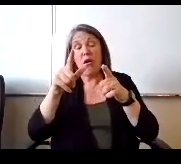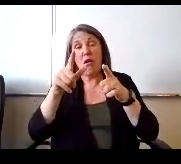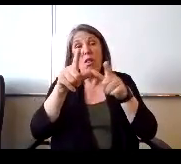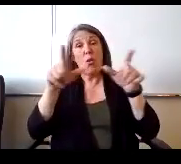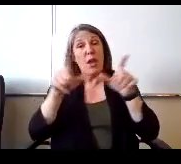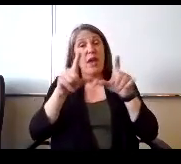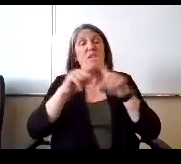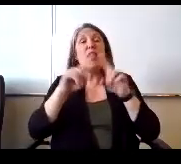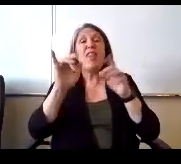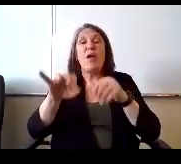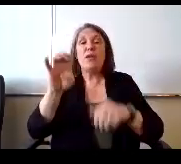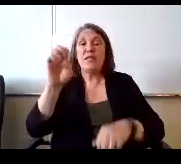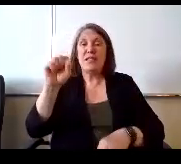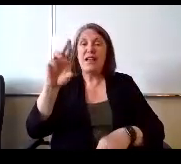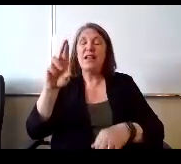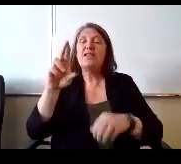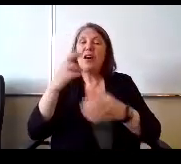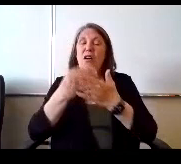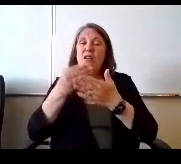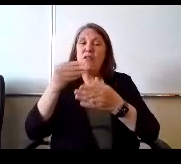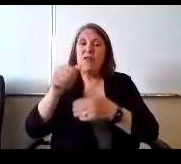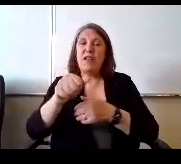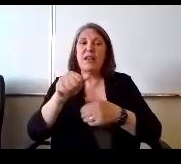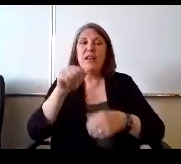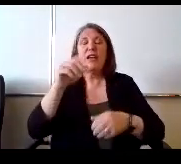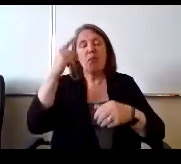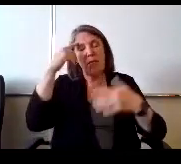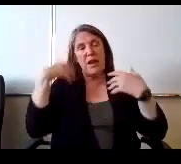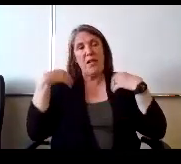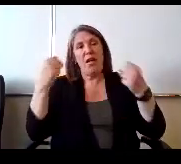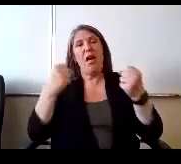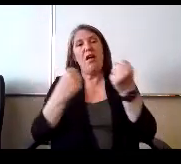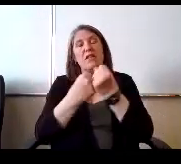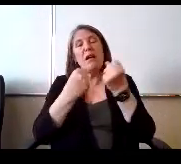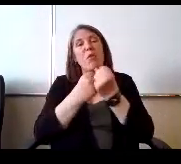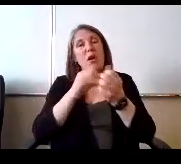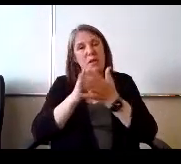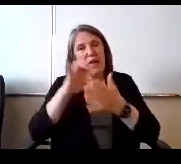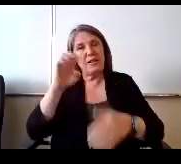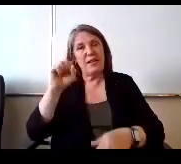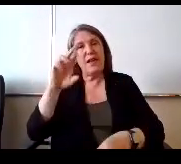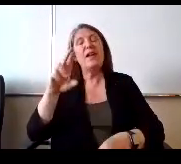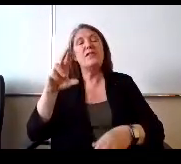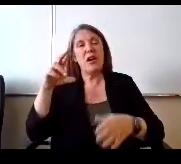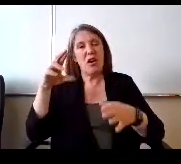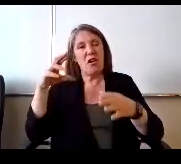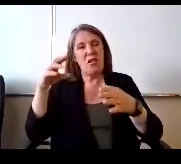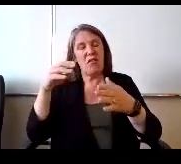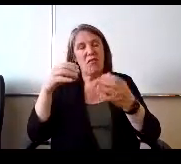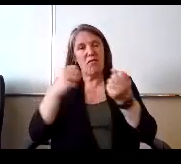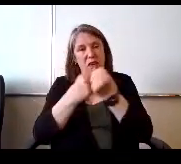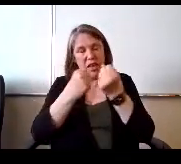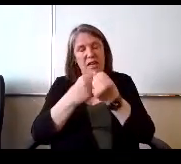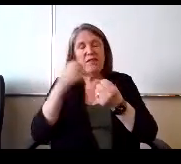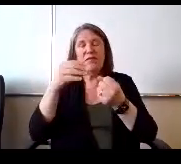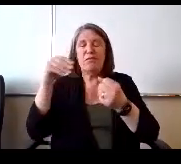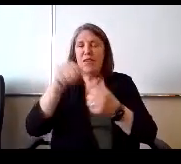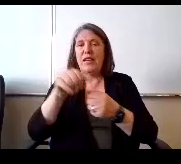That one is mental health support. That's also S are funded. And this mental health support I'm going to talk about a different